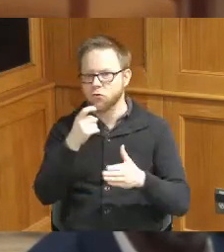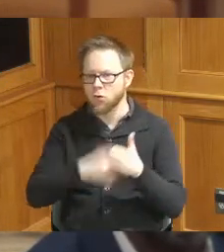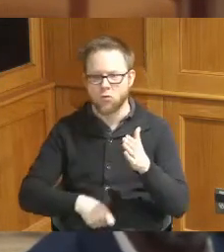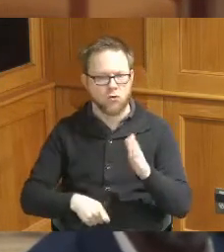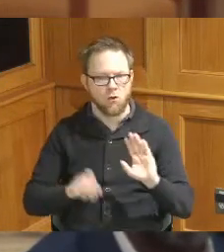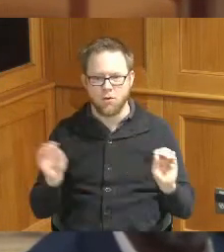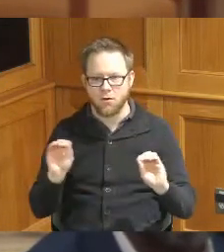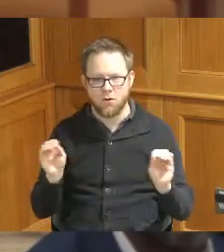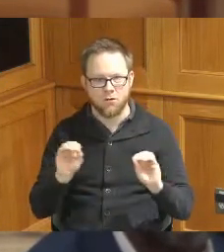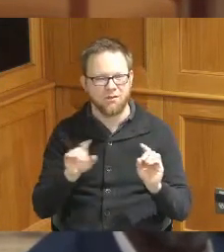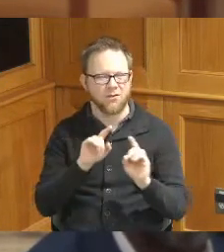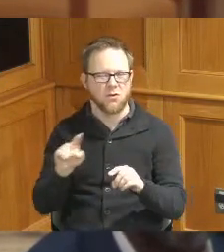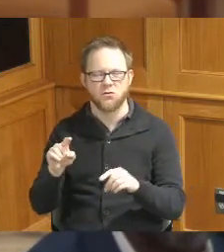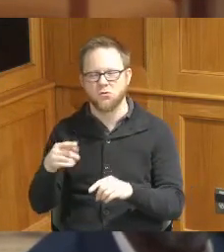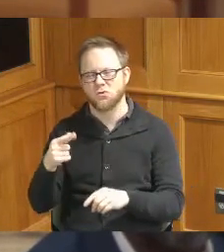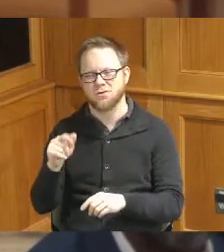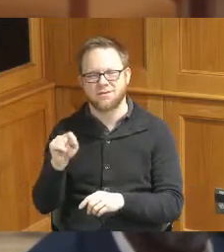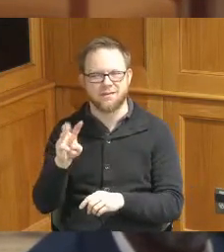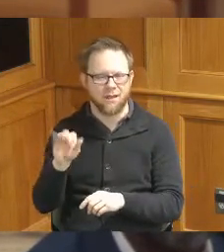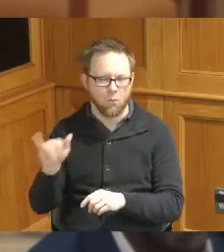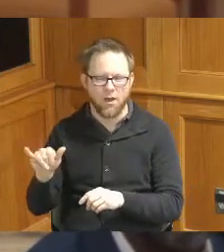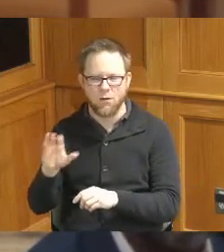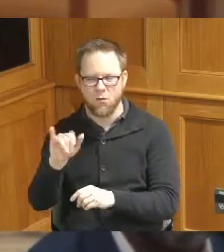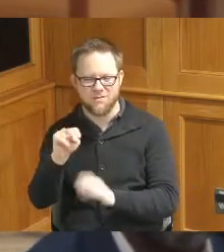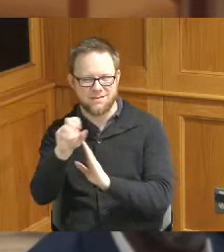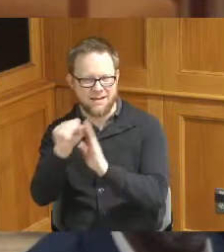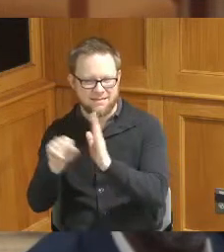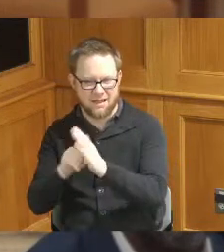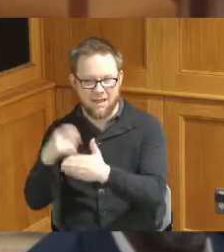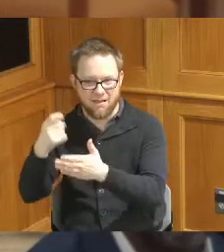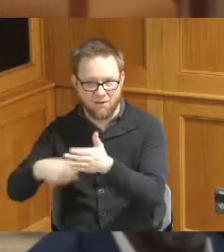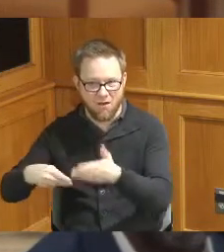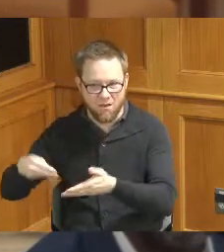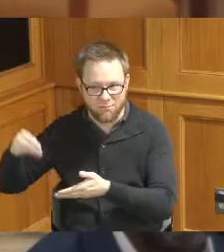Gateway or Cincinnati State so we're pretty excited this will be a great opportunity